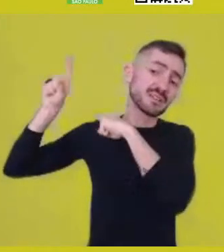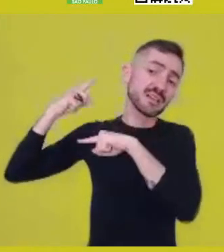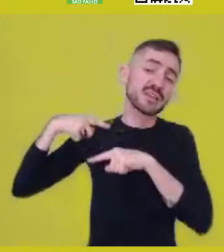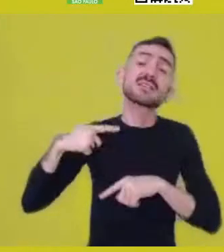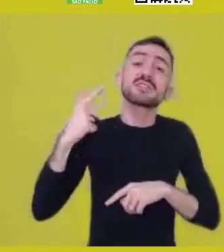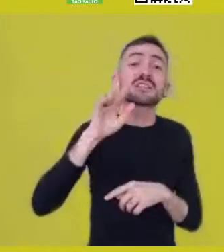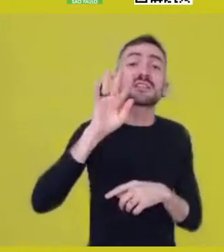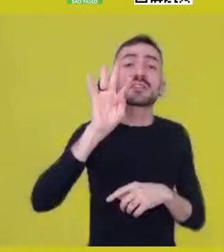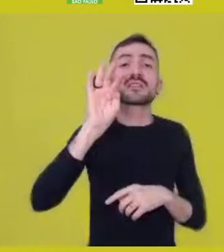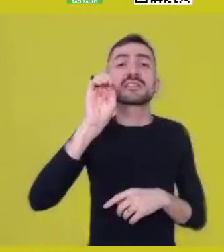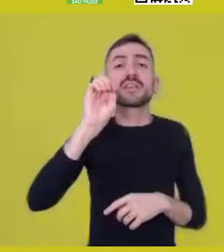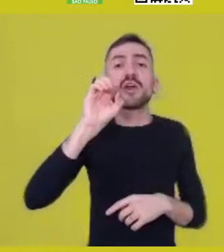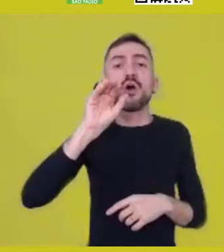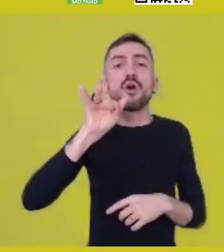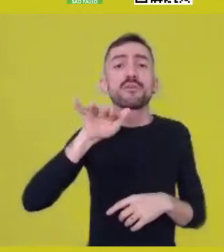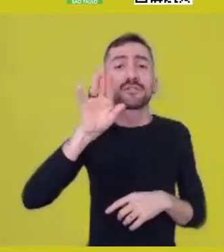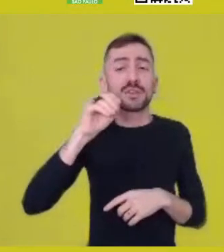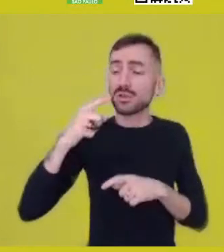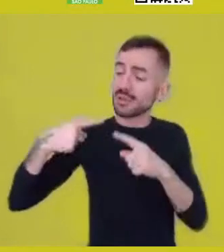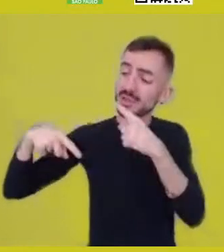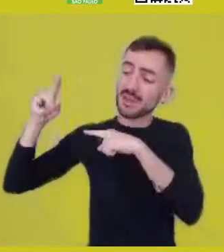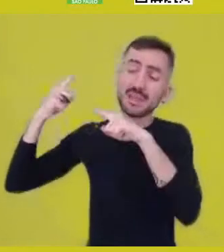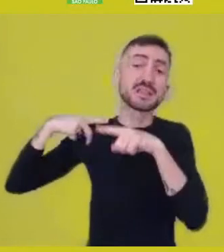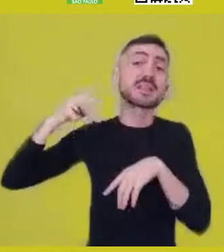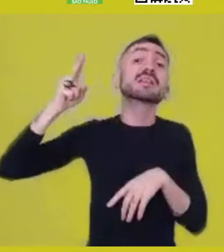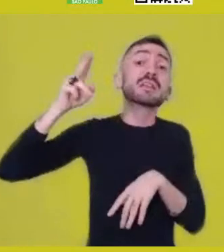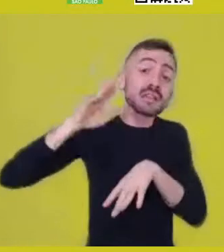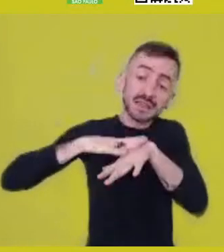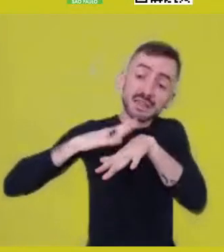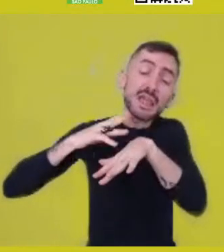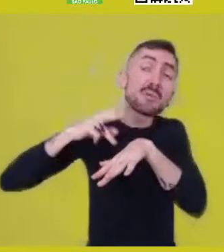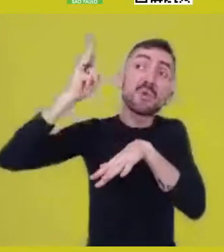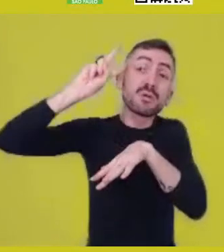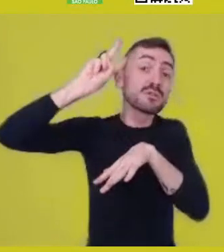and since those times immemorial, there are answers that help us.